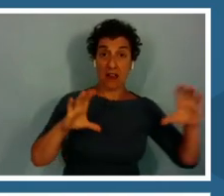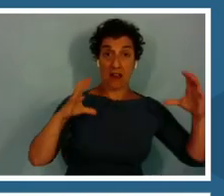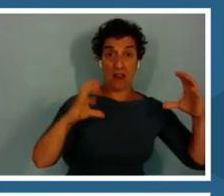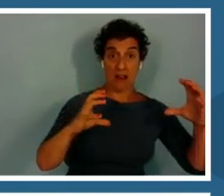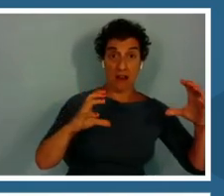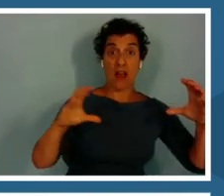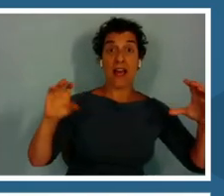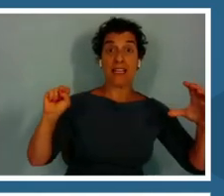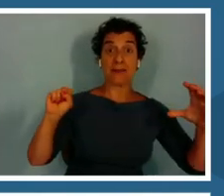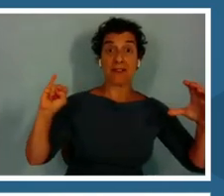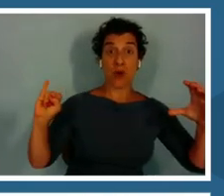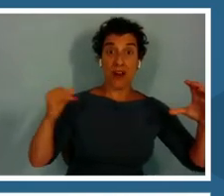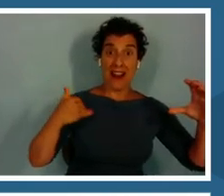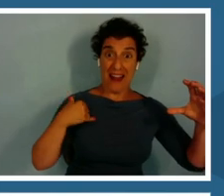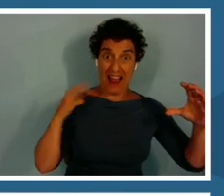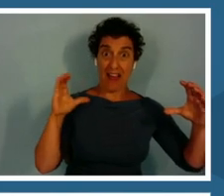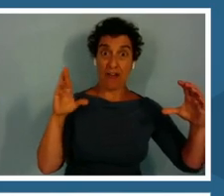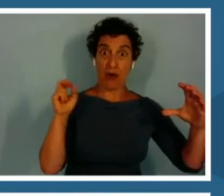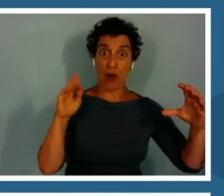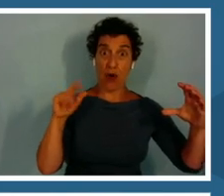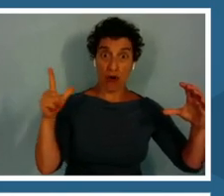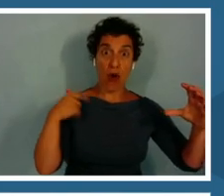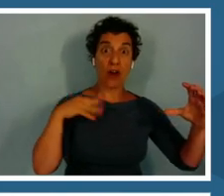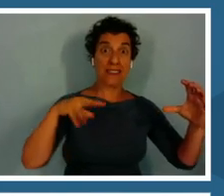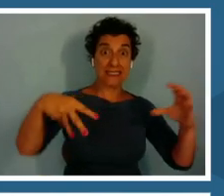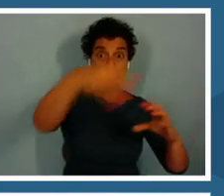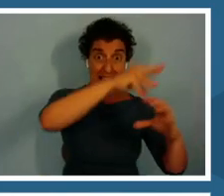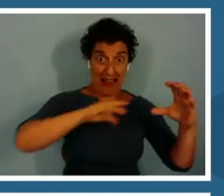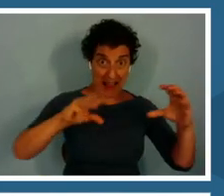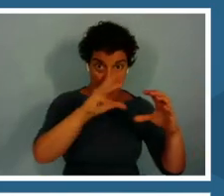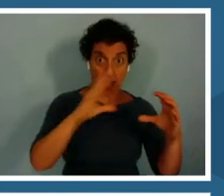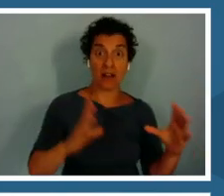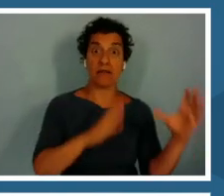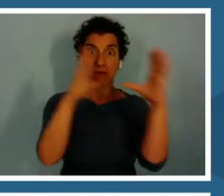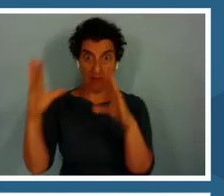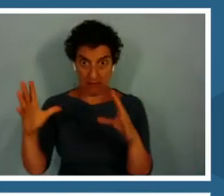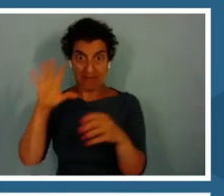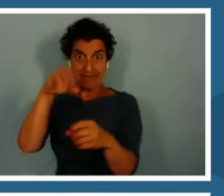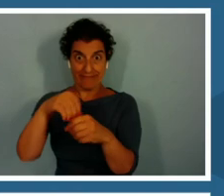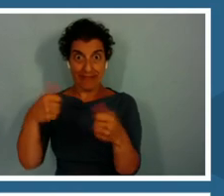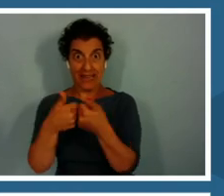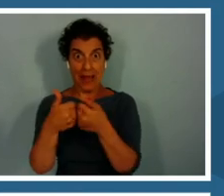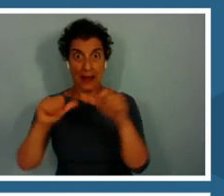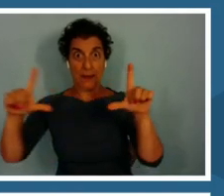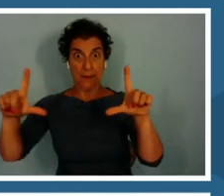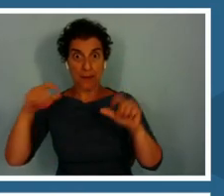They are doing this in order to discover the connections of the life that share the reef.